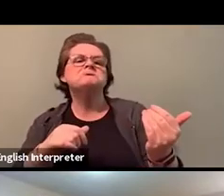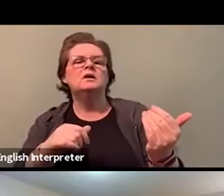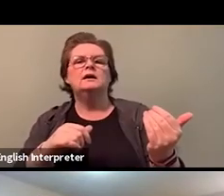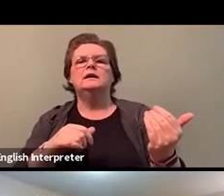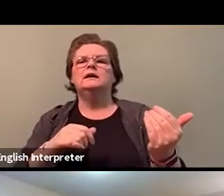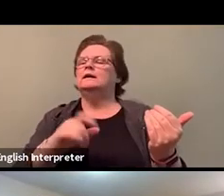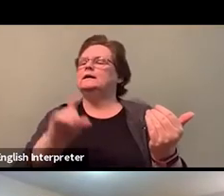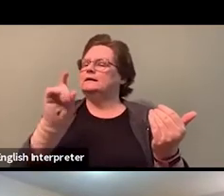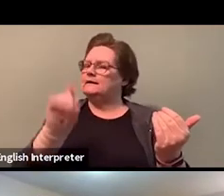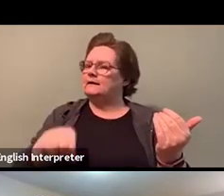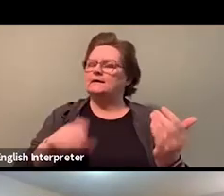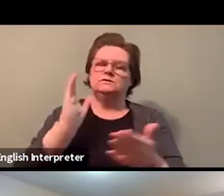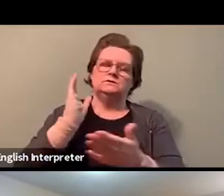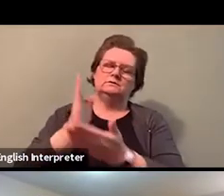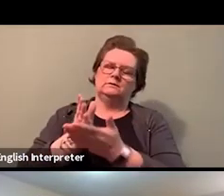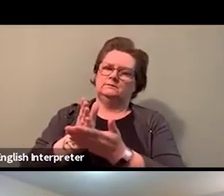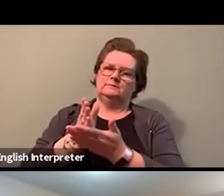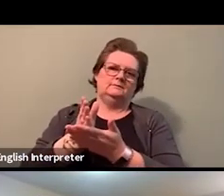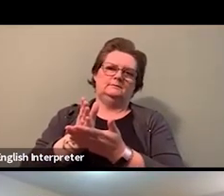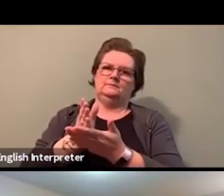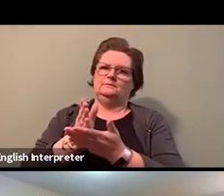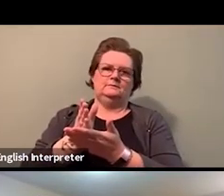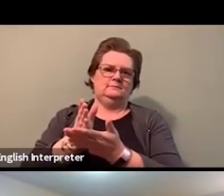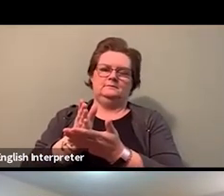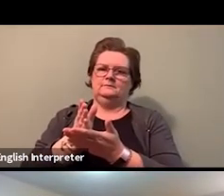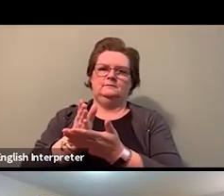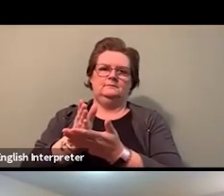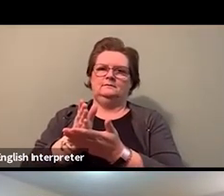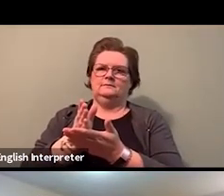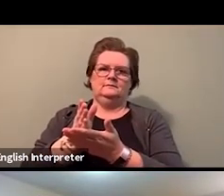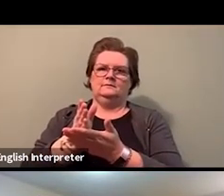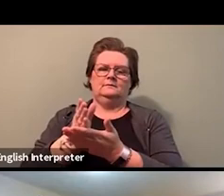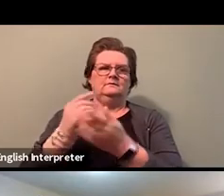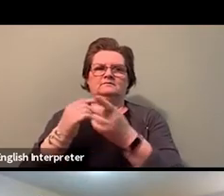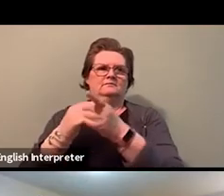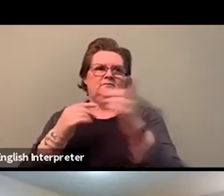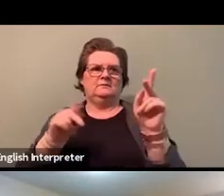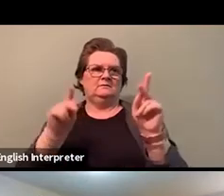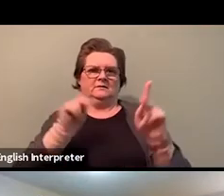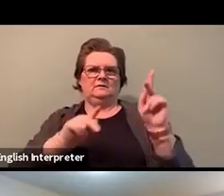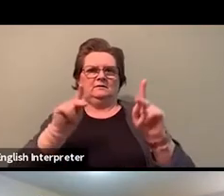We are still shopping, doing groceries, while black. We are still getting into our cars